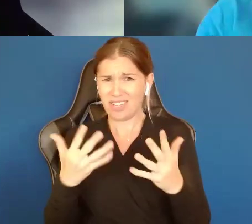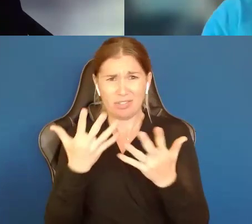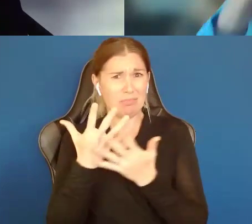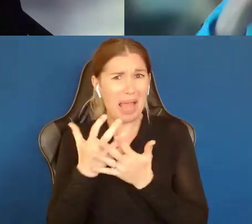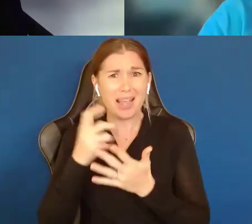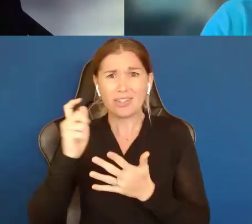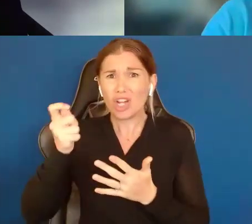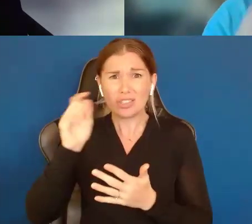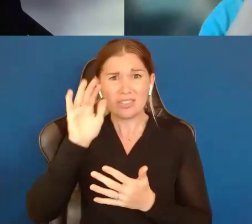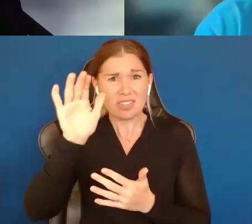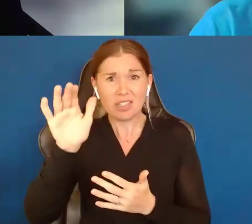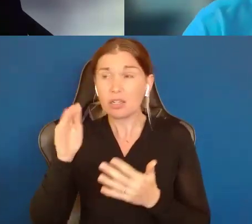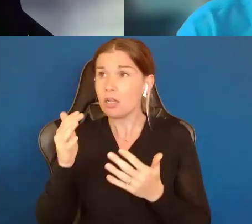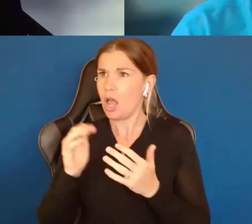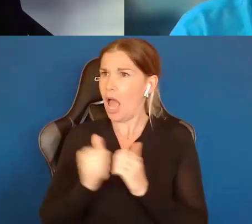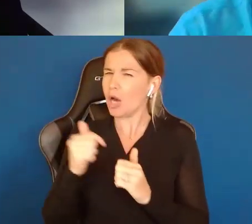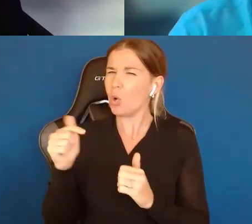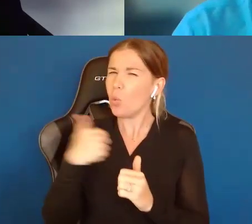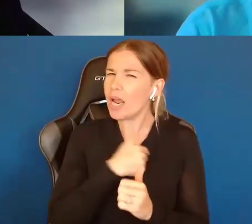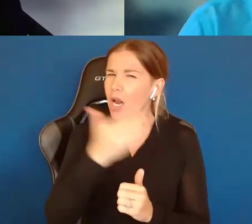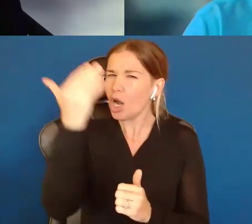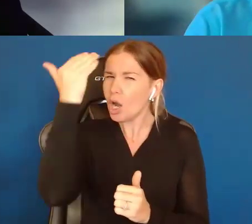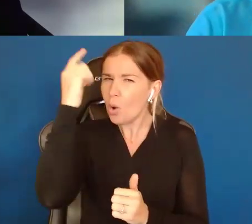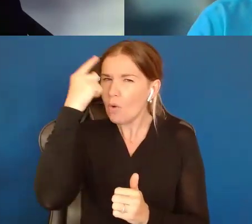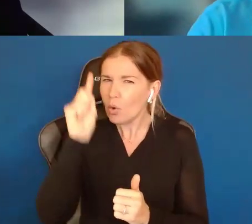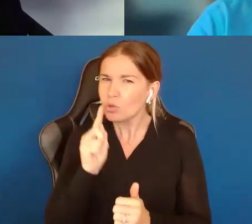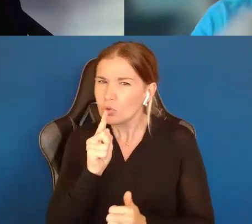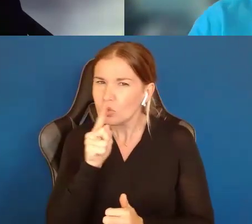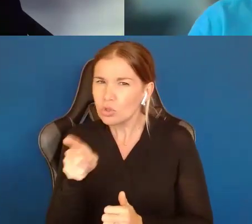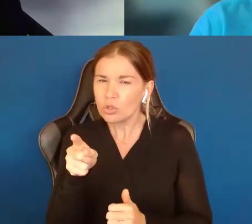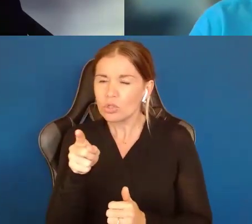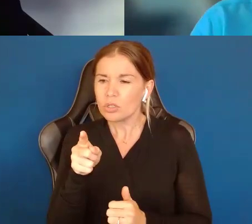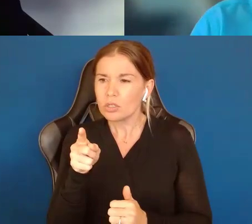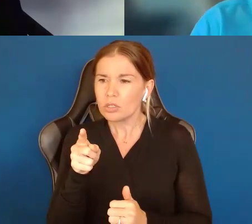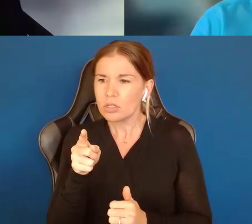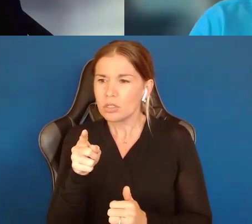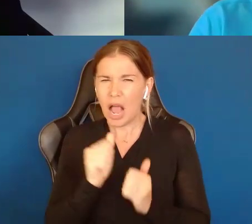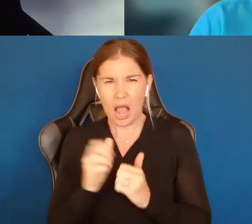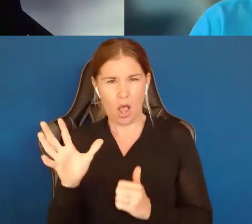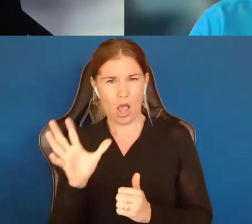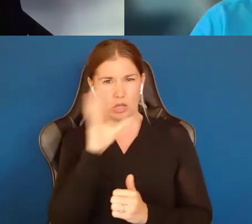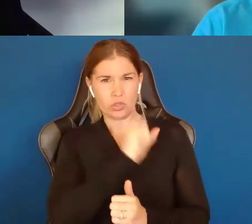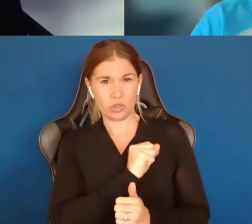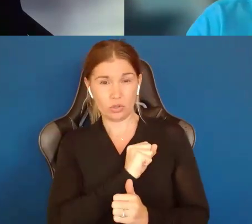judge, how do we know? How can we sit here today and assume given all the services, all